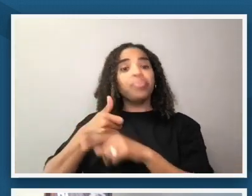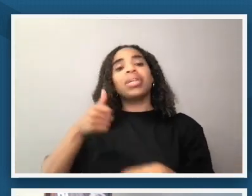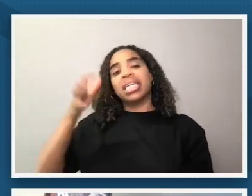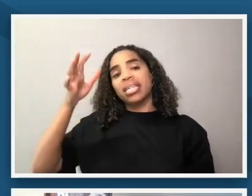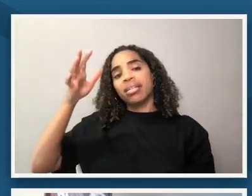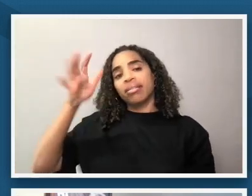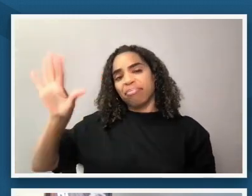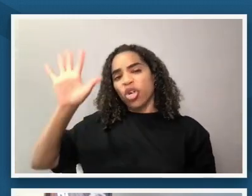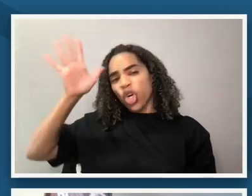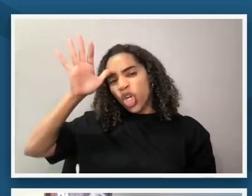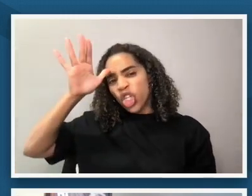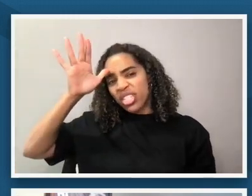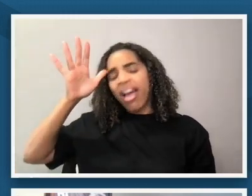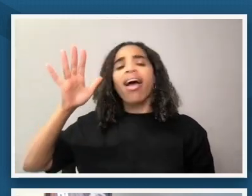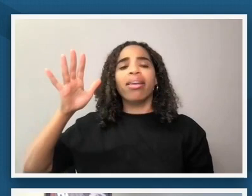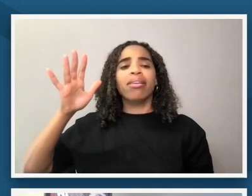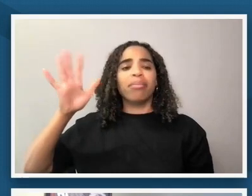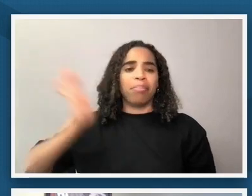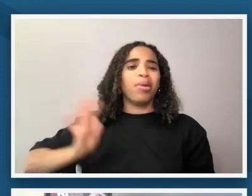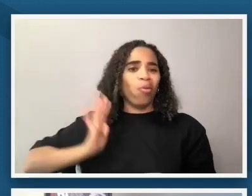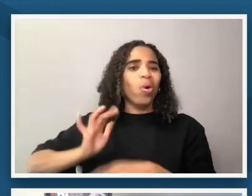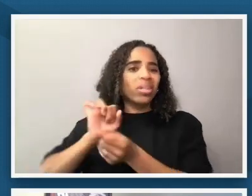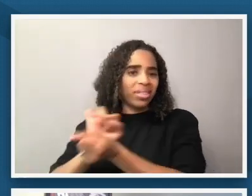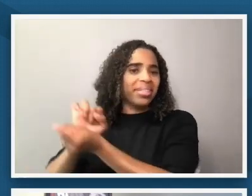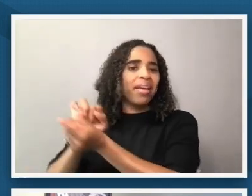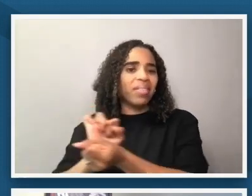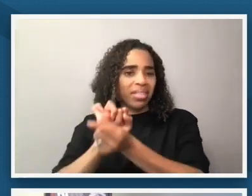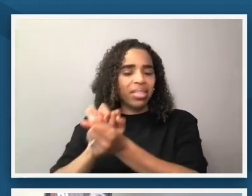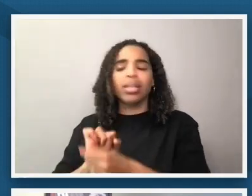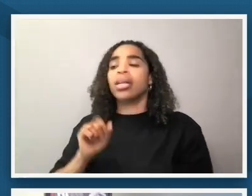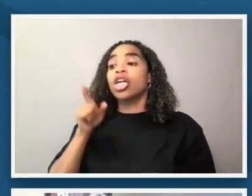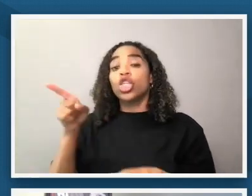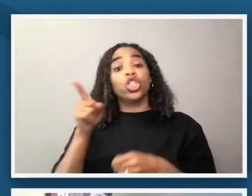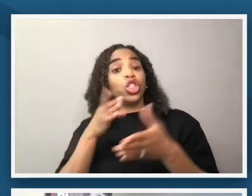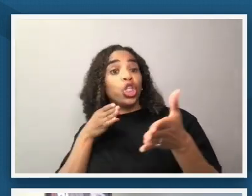enslaved people